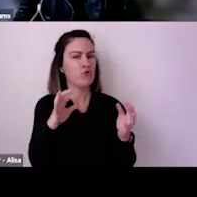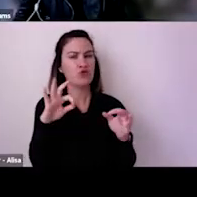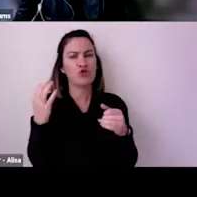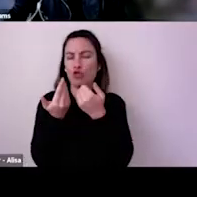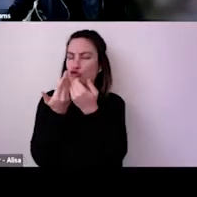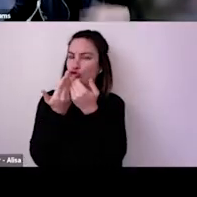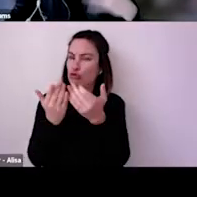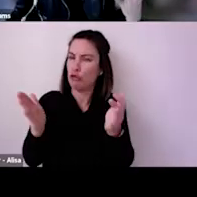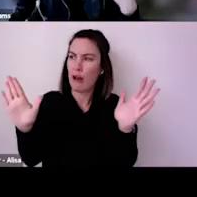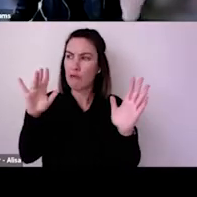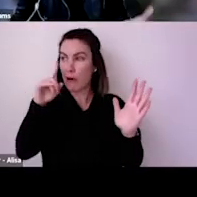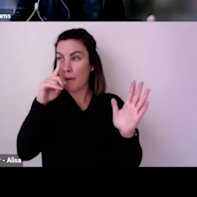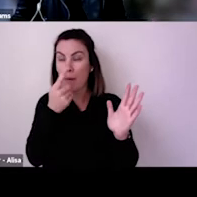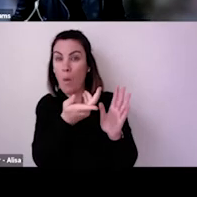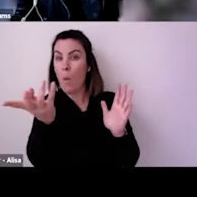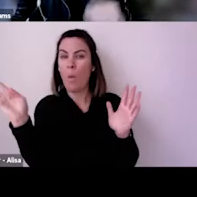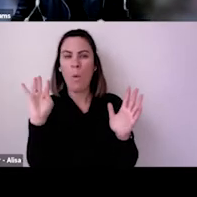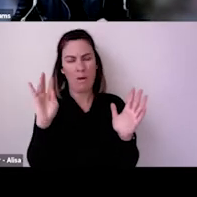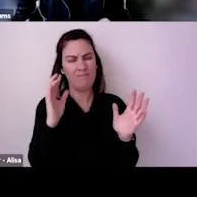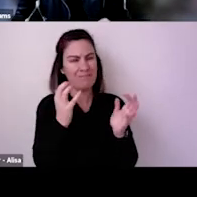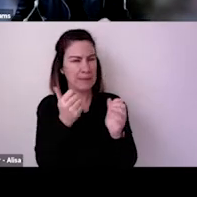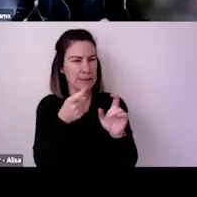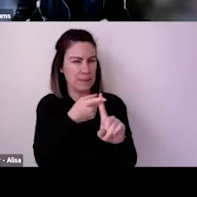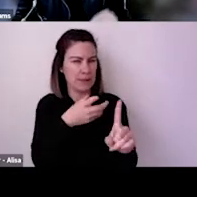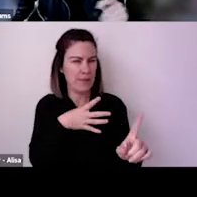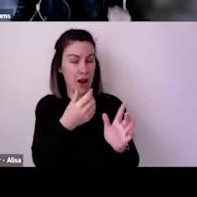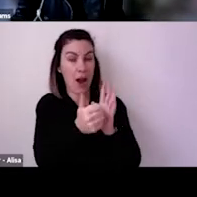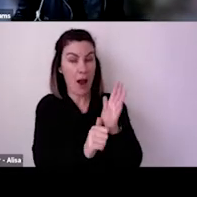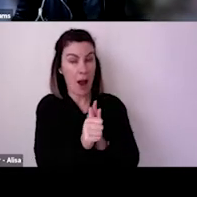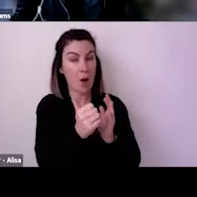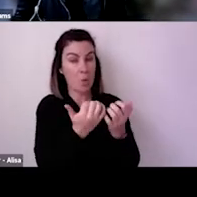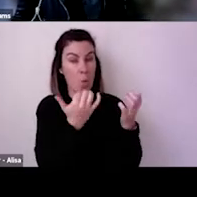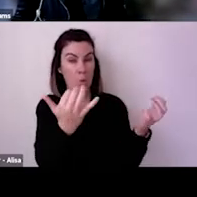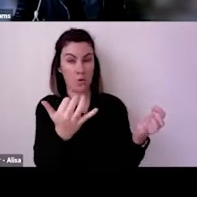However, when we look at attitudes among audiences about what's going to happen long term, Australian audiences are a little bit more pessimistic right now.